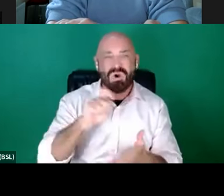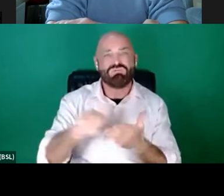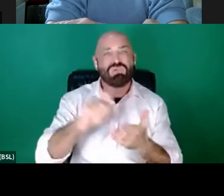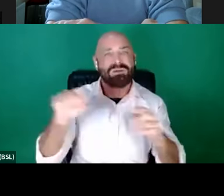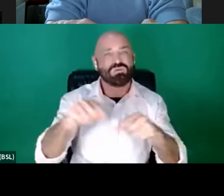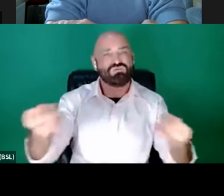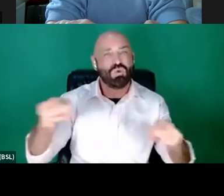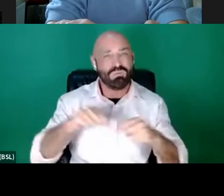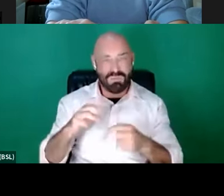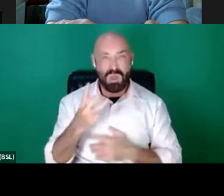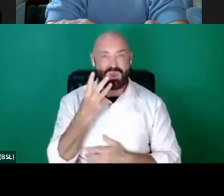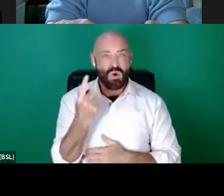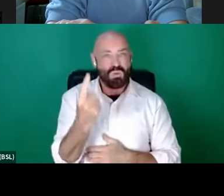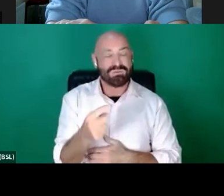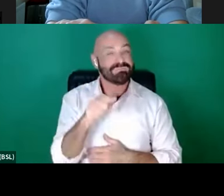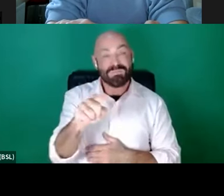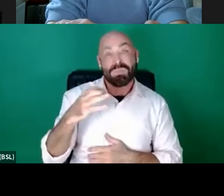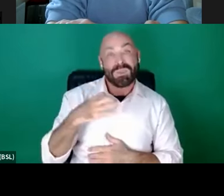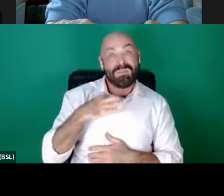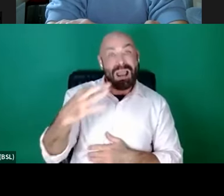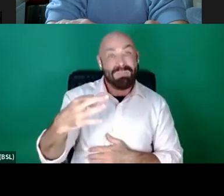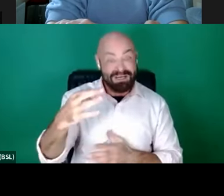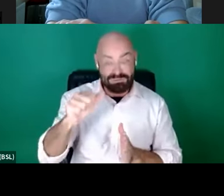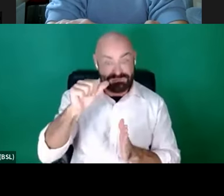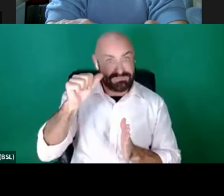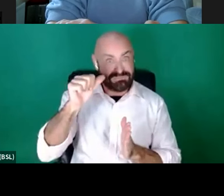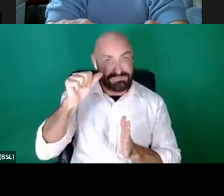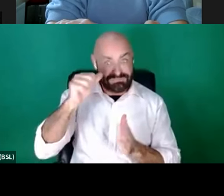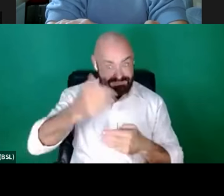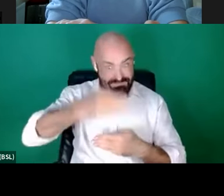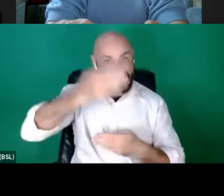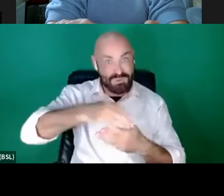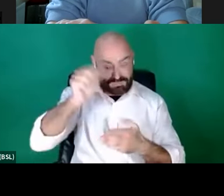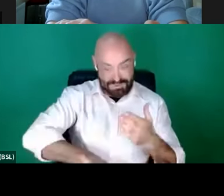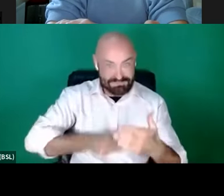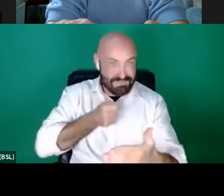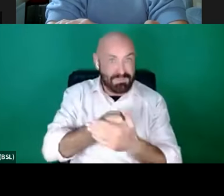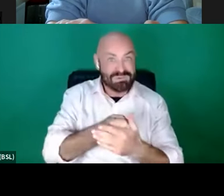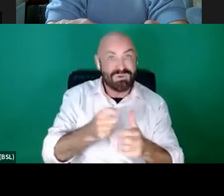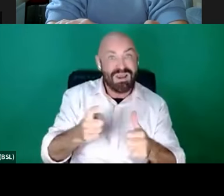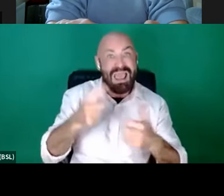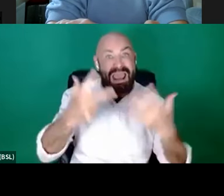the application window is open right now up until the 18th of April. All details on how